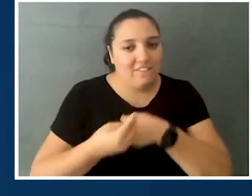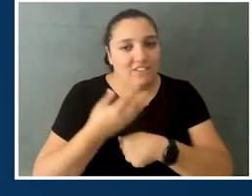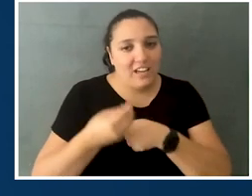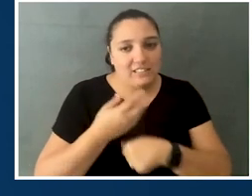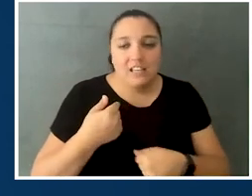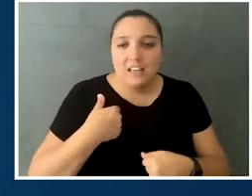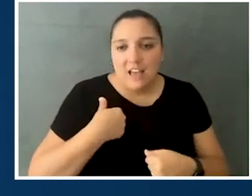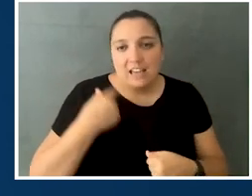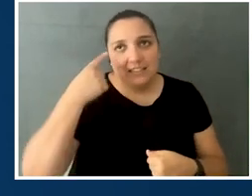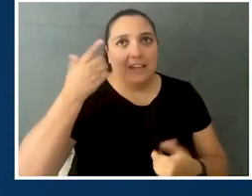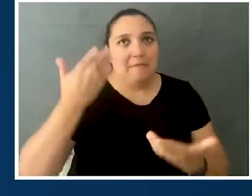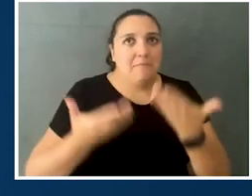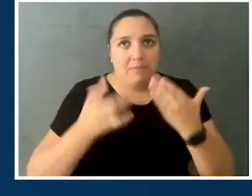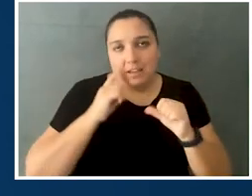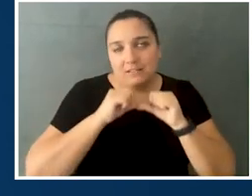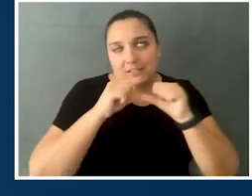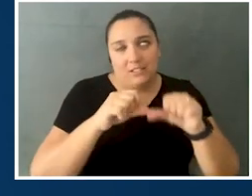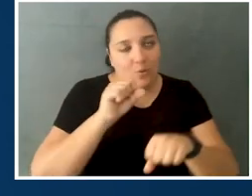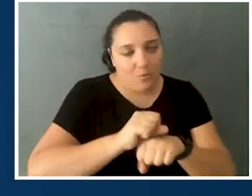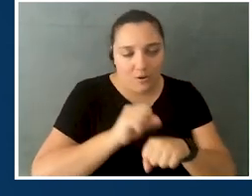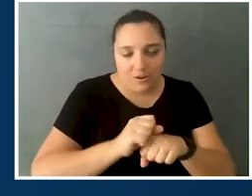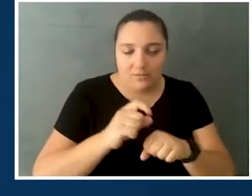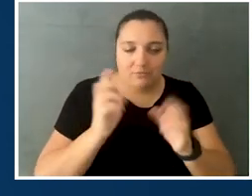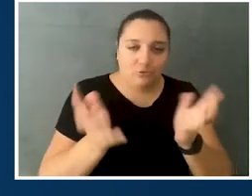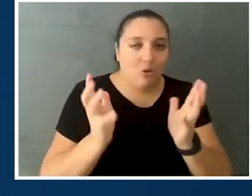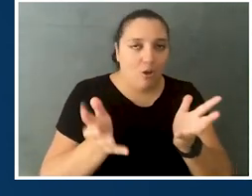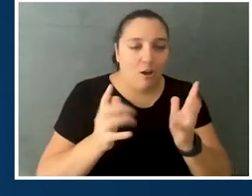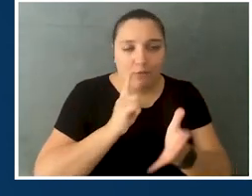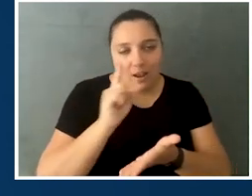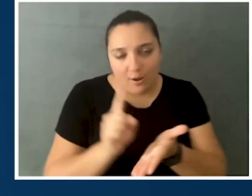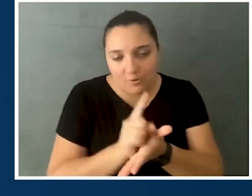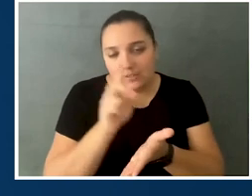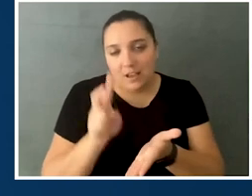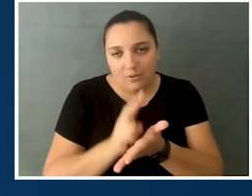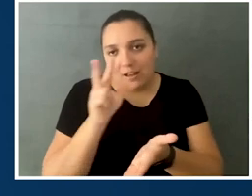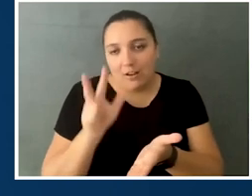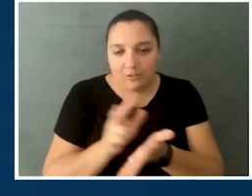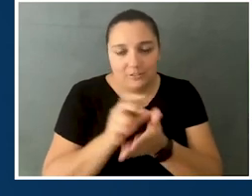we could probably talk about all of this work for hours, and I really would love for you